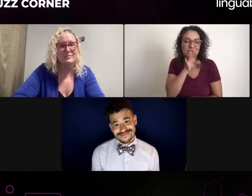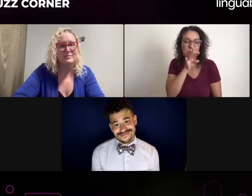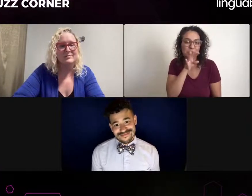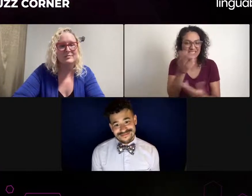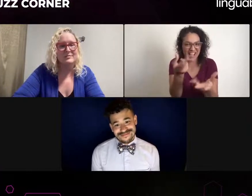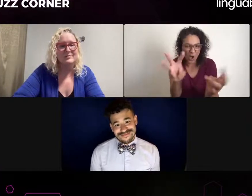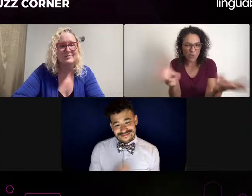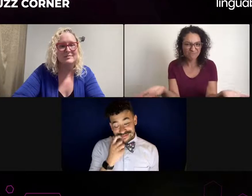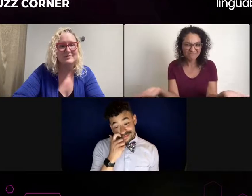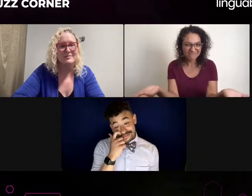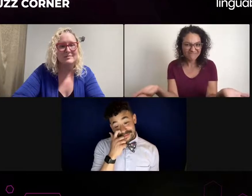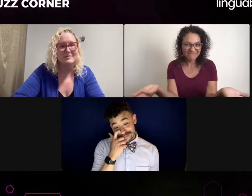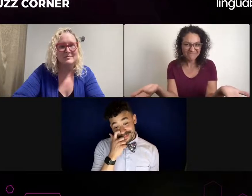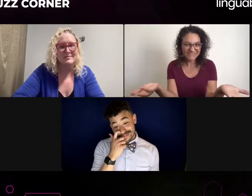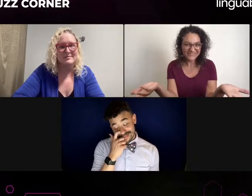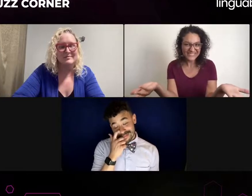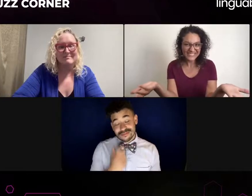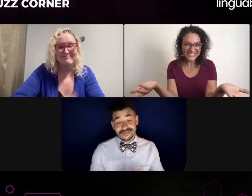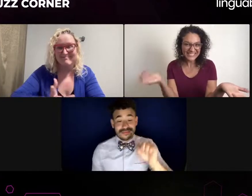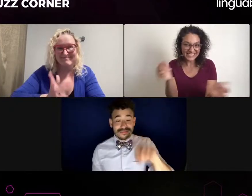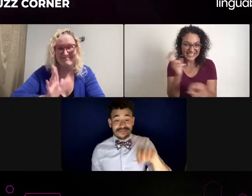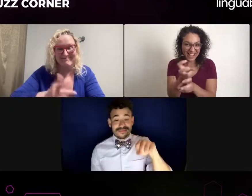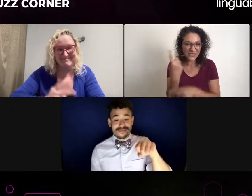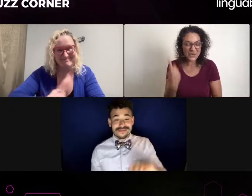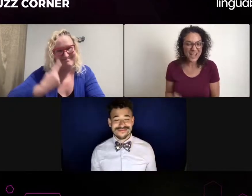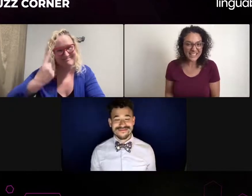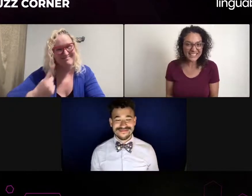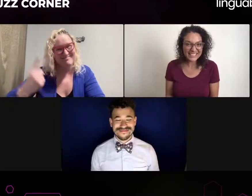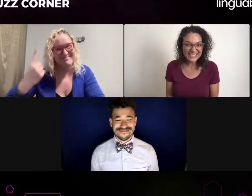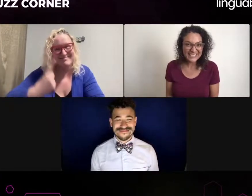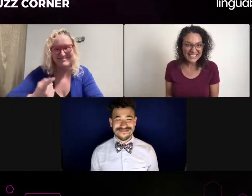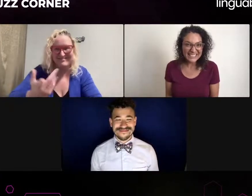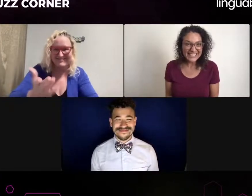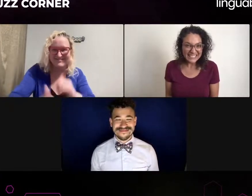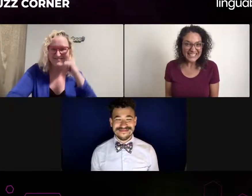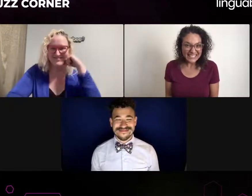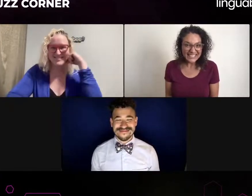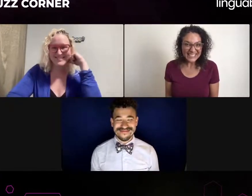look for a different kind of interpreter, or is it really that the foundation is strong